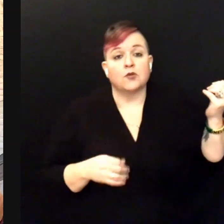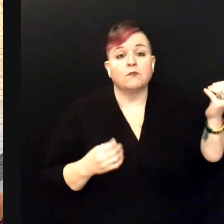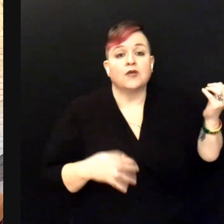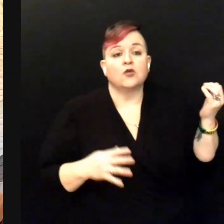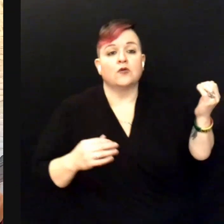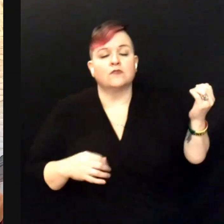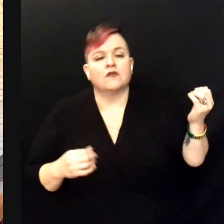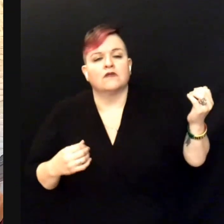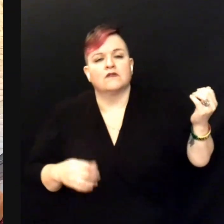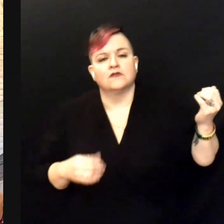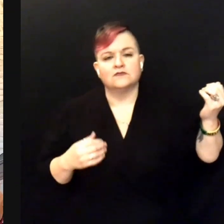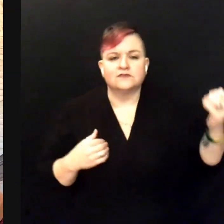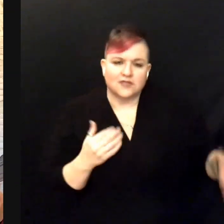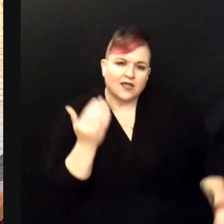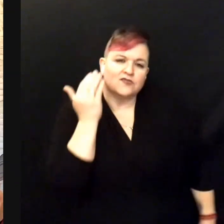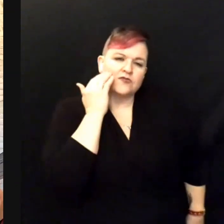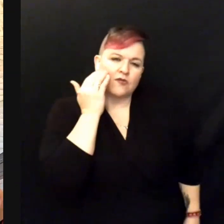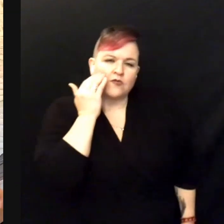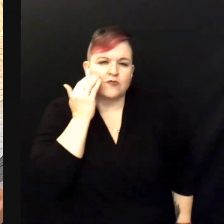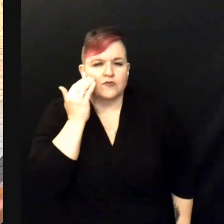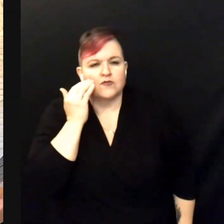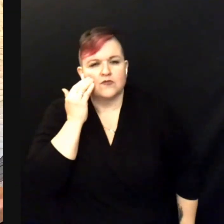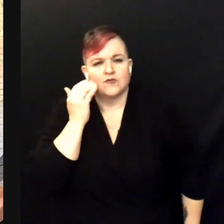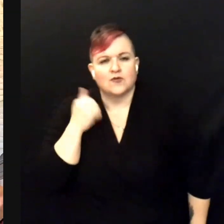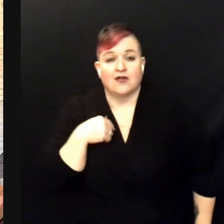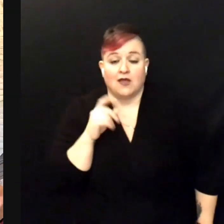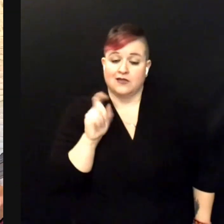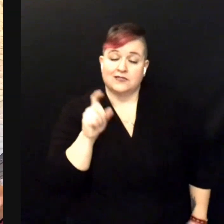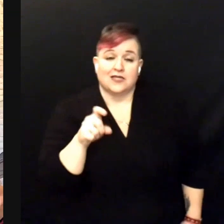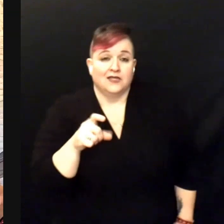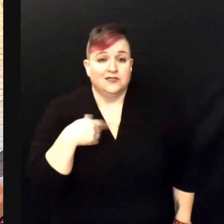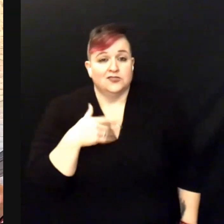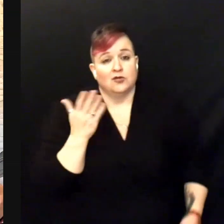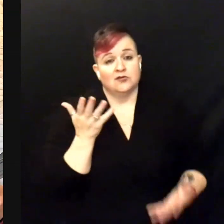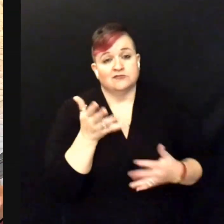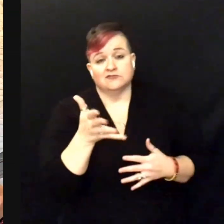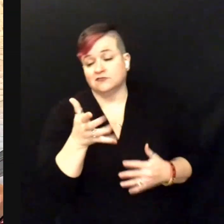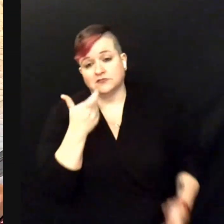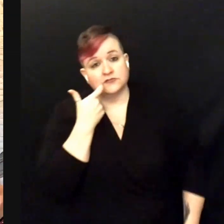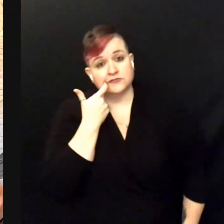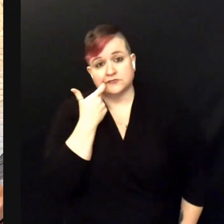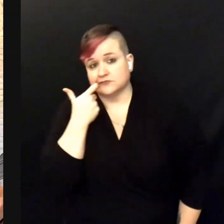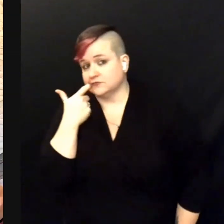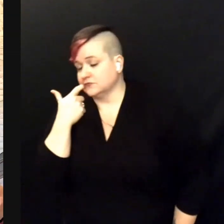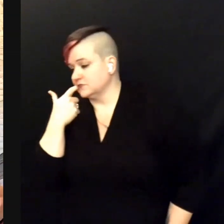I know I need to stop needing you